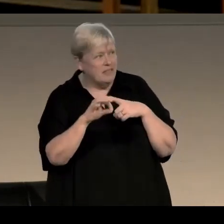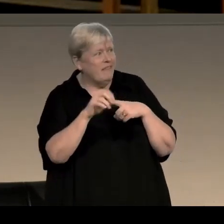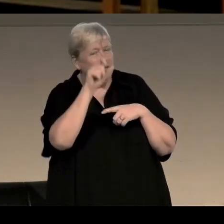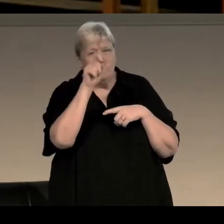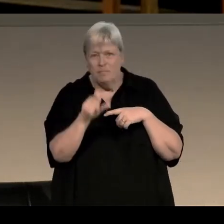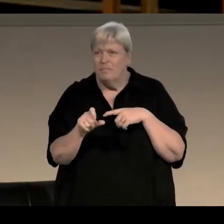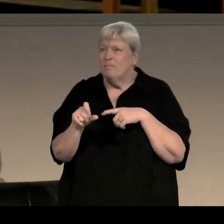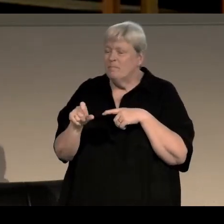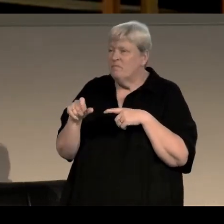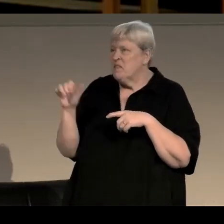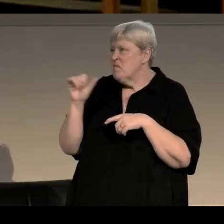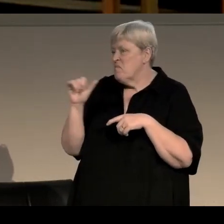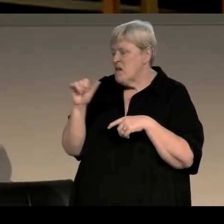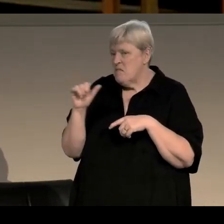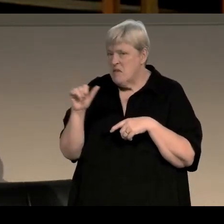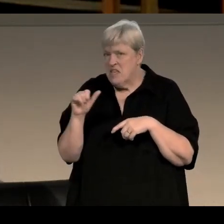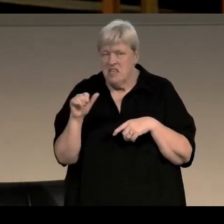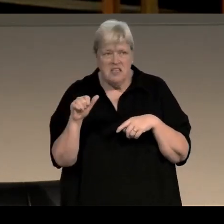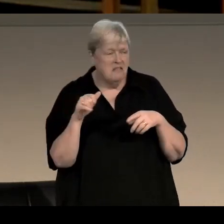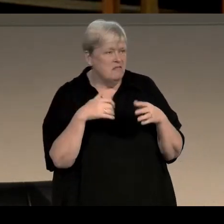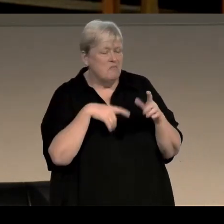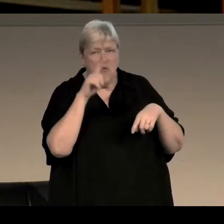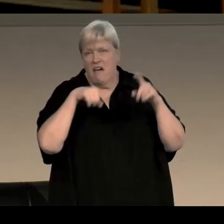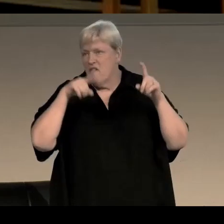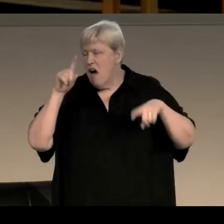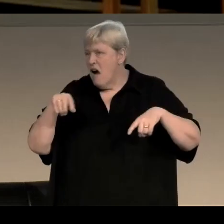whether it's Tony Hill and Carol Jordan or Karen Pirie or going back earlier